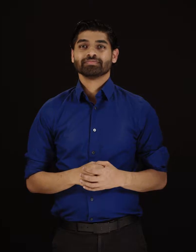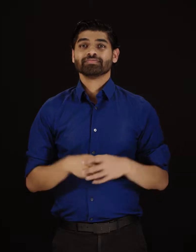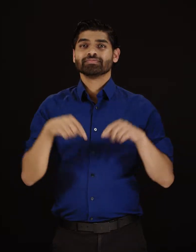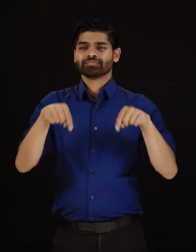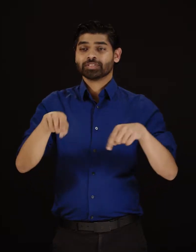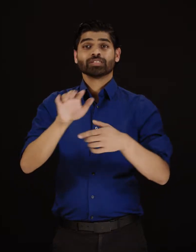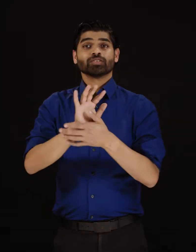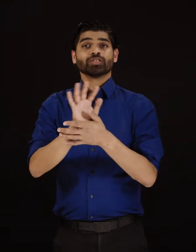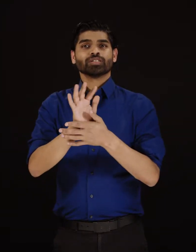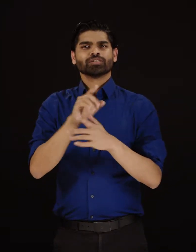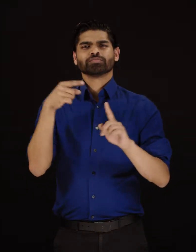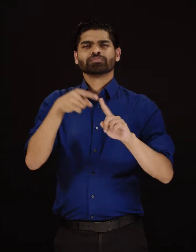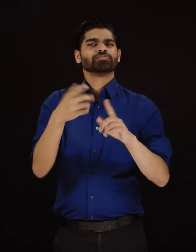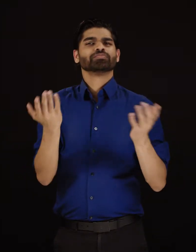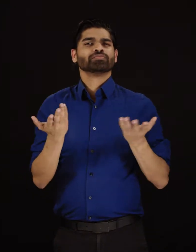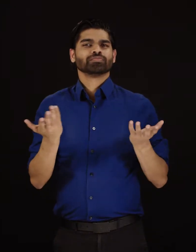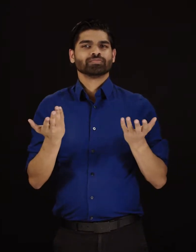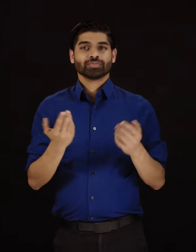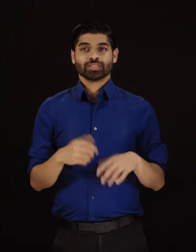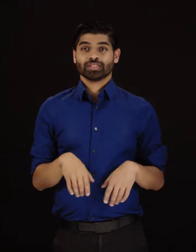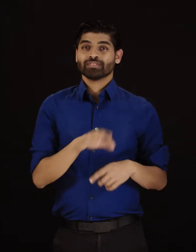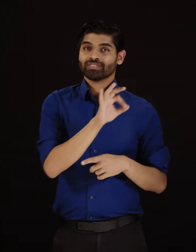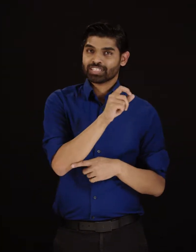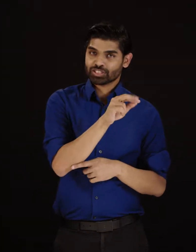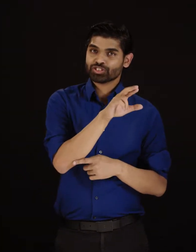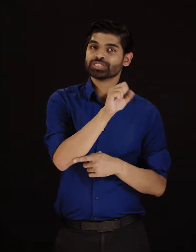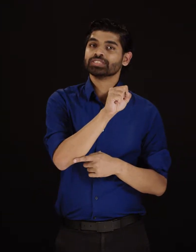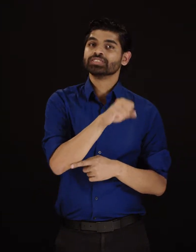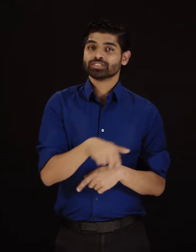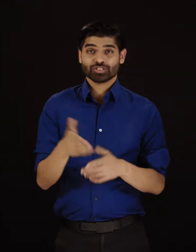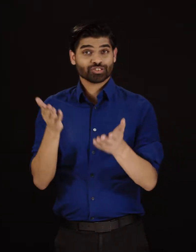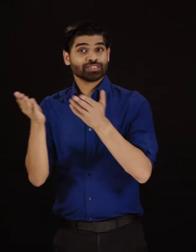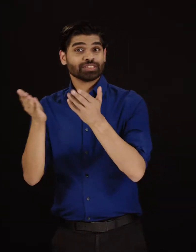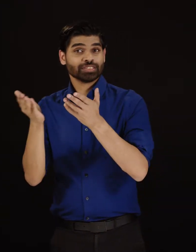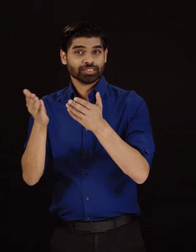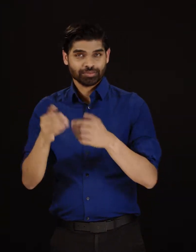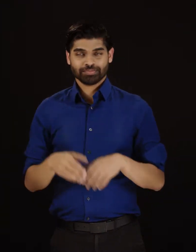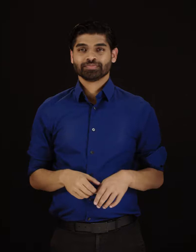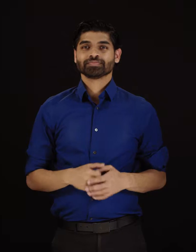services a customer may access will also depend on their device.